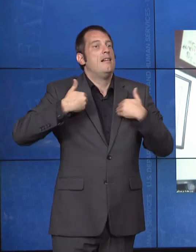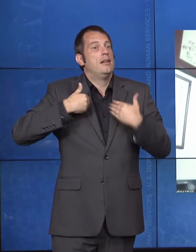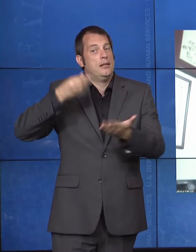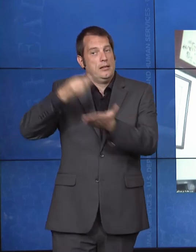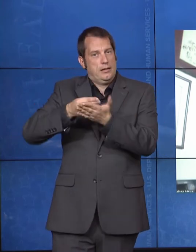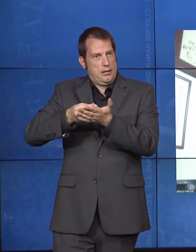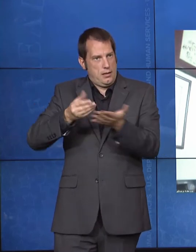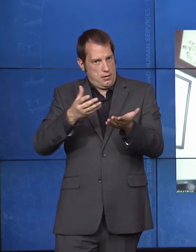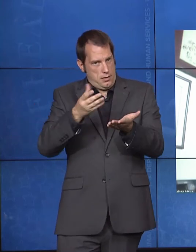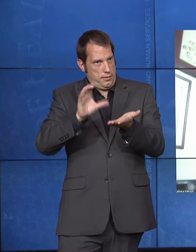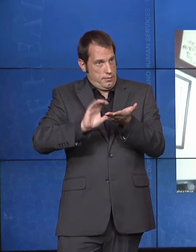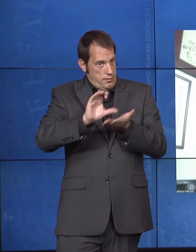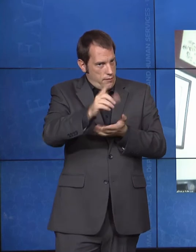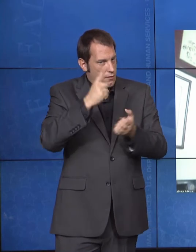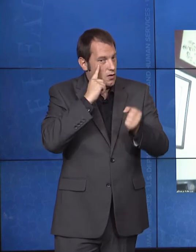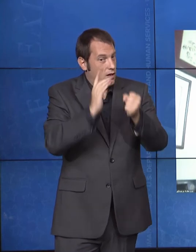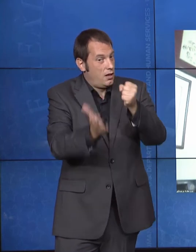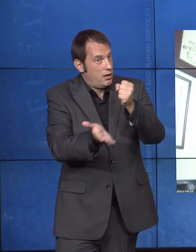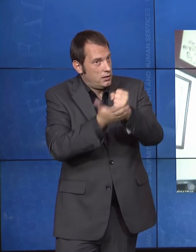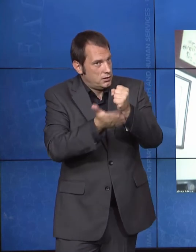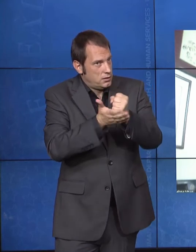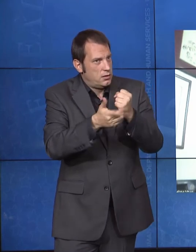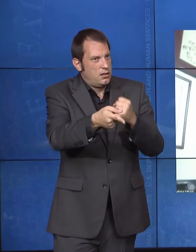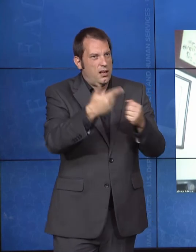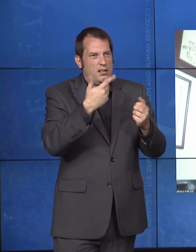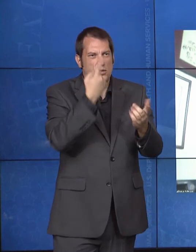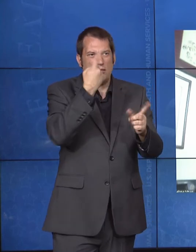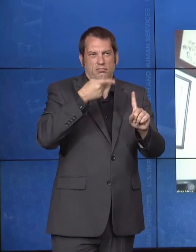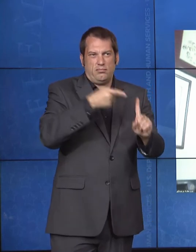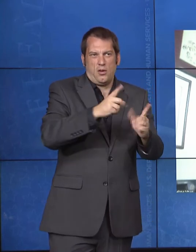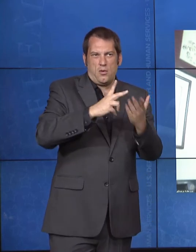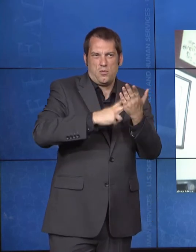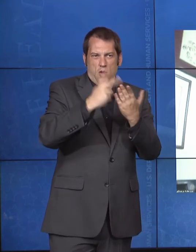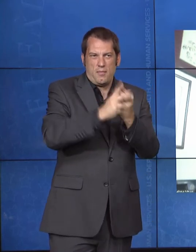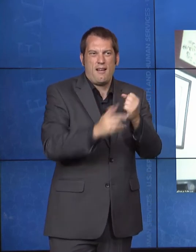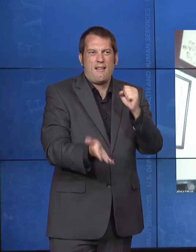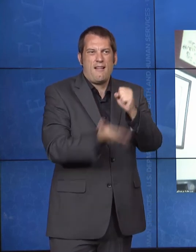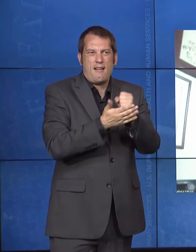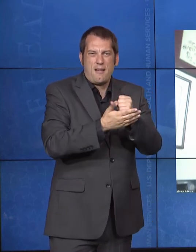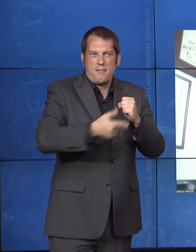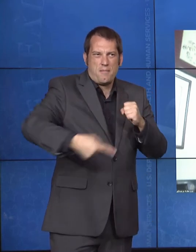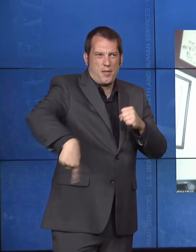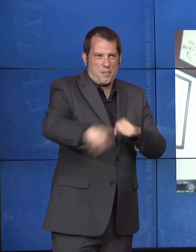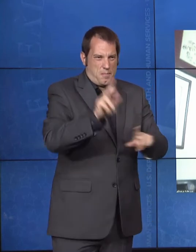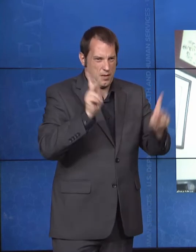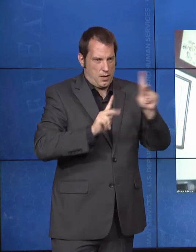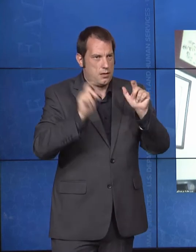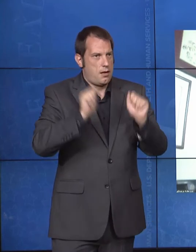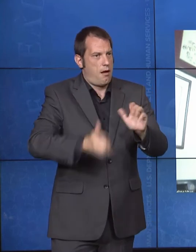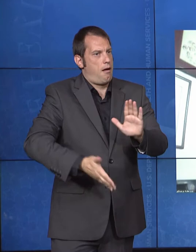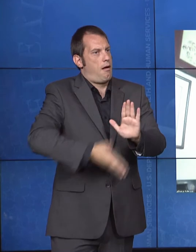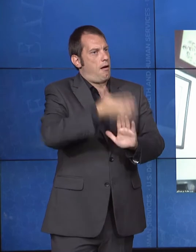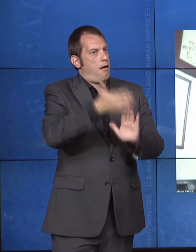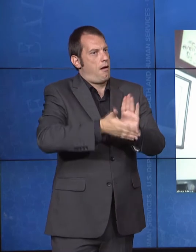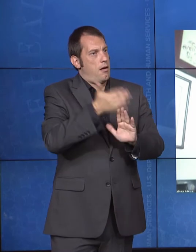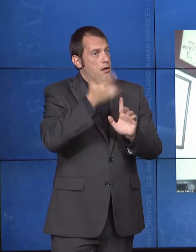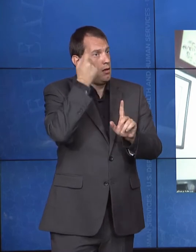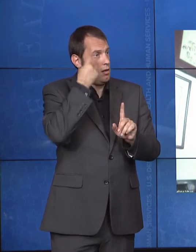people even during quarantine times, remain very functional with limited services. The biggest thing though, and the secretary reference, this obviously is our work around